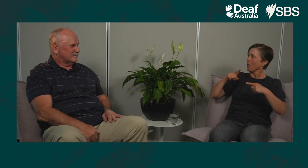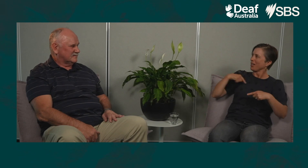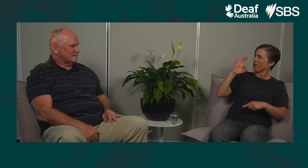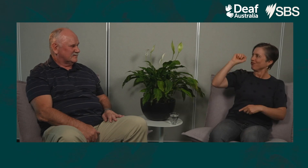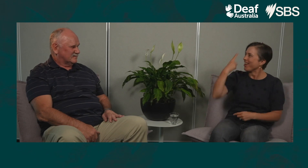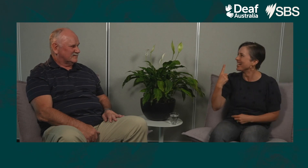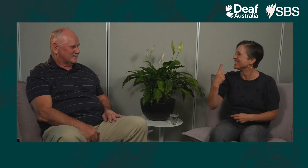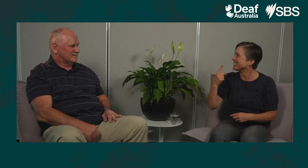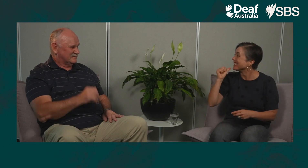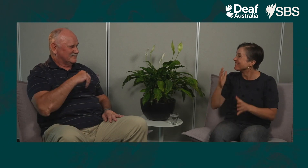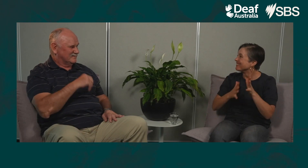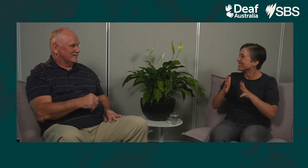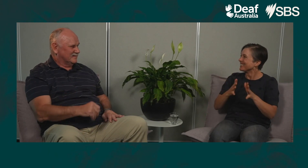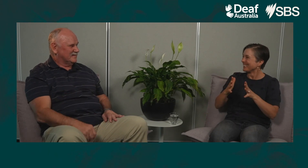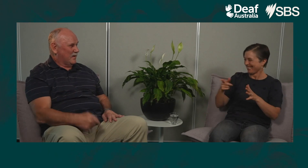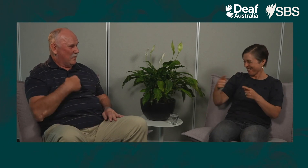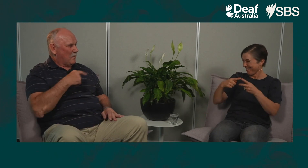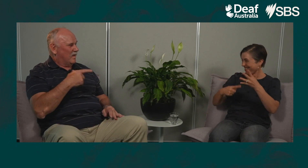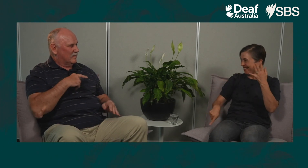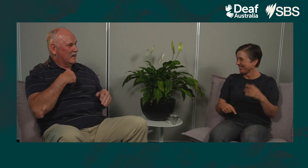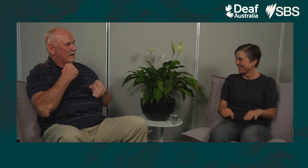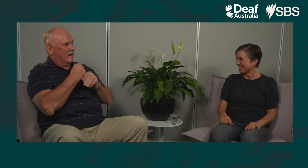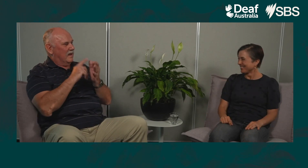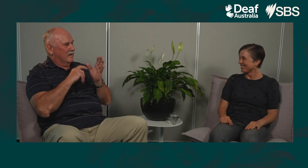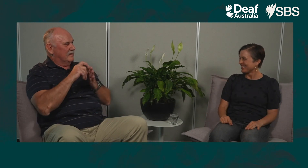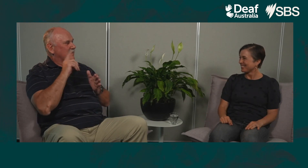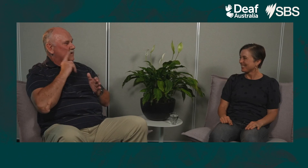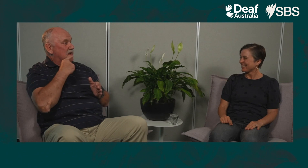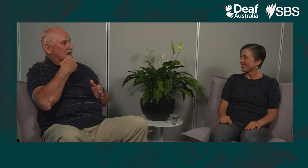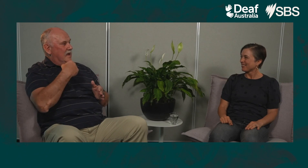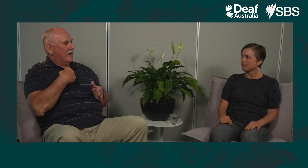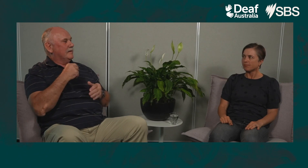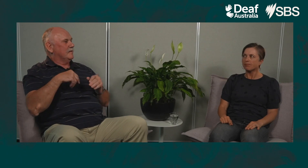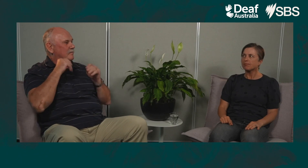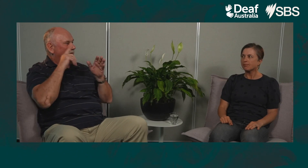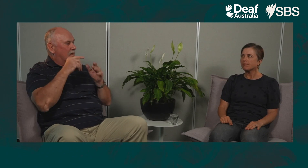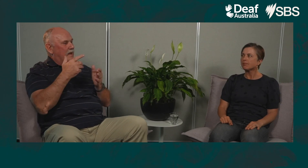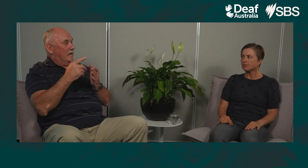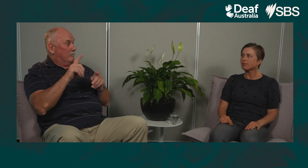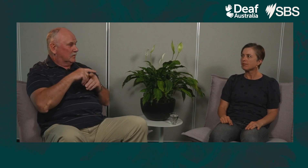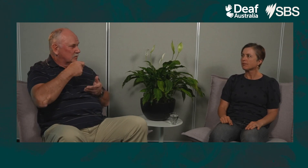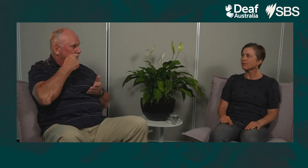but it's actually the opposite because we make a lot of noises. That's why I'm glad people have told me about these things,